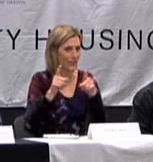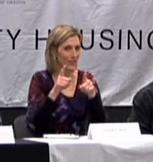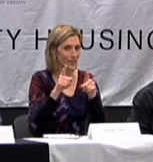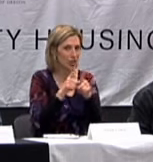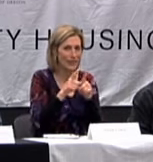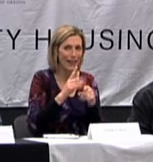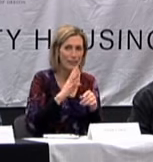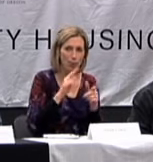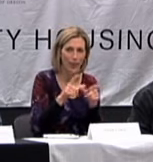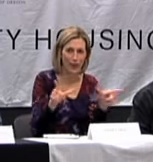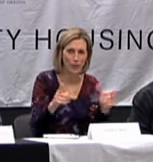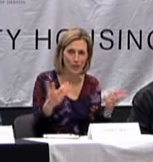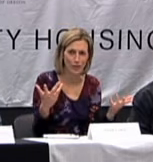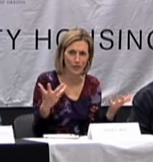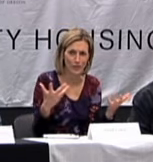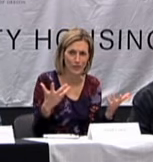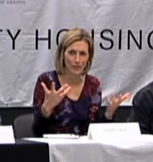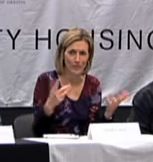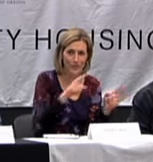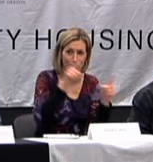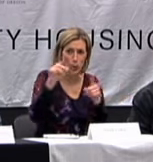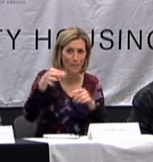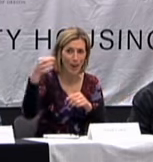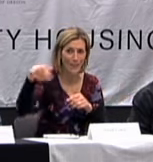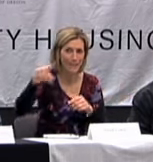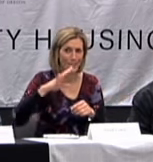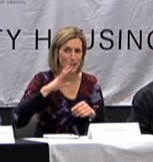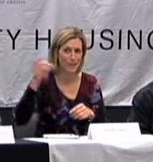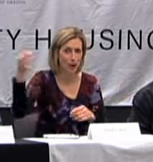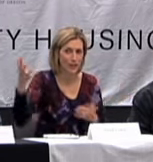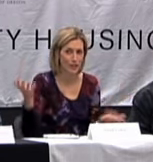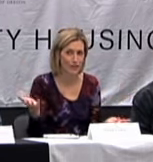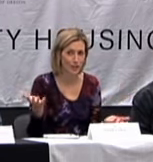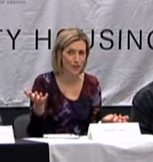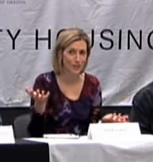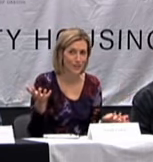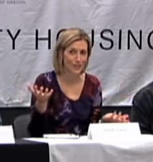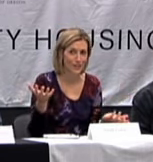THE SIGNS ARE DIFFERENT. THEY HAVE DIFFERENT SIGN LANGUAGE.